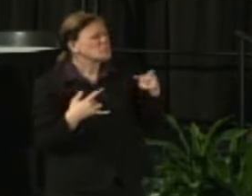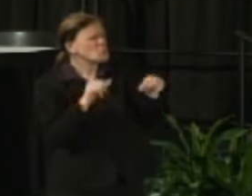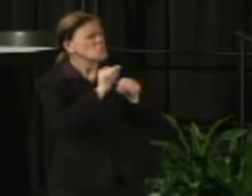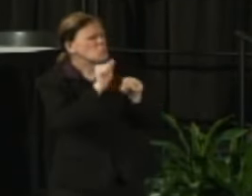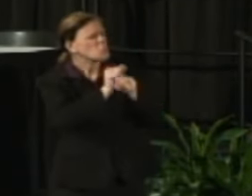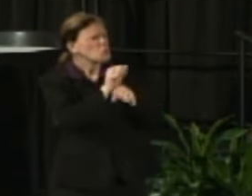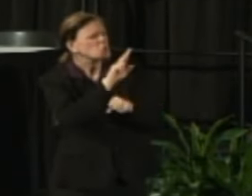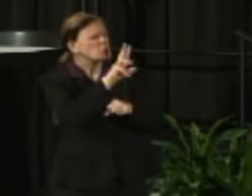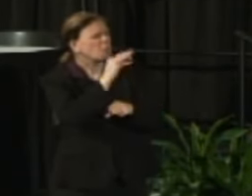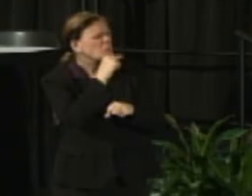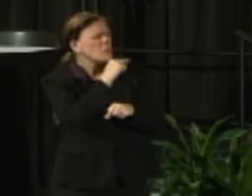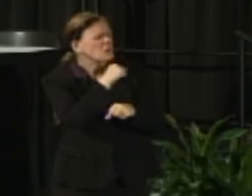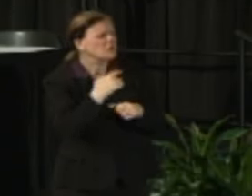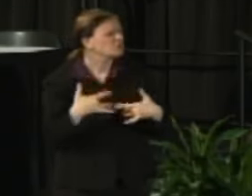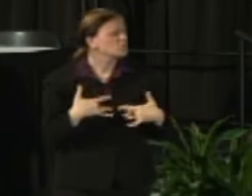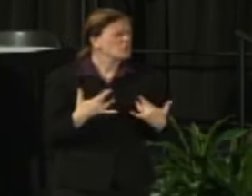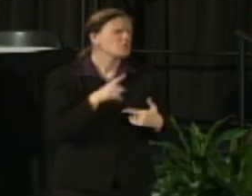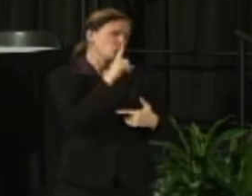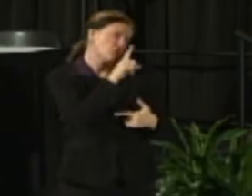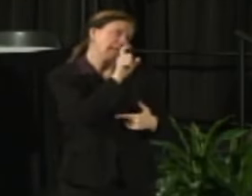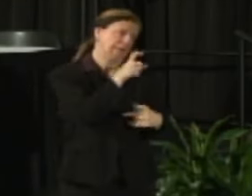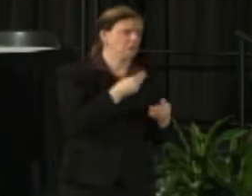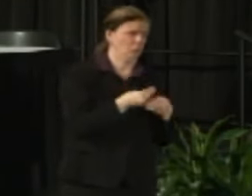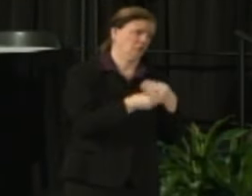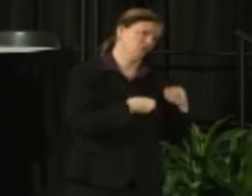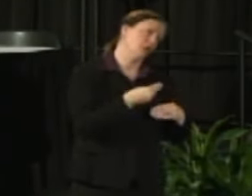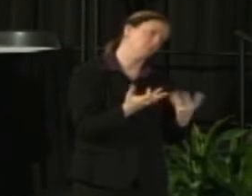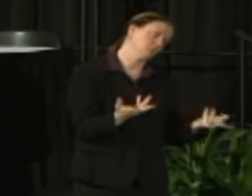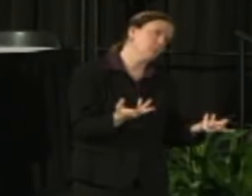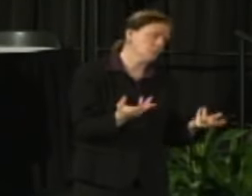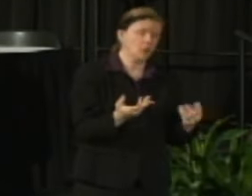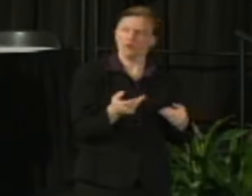and quickly get the data that will allow you to be informed